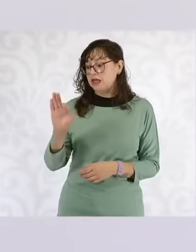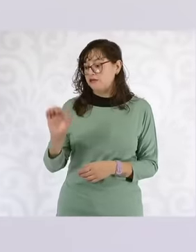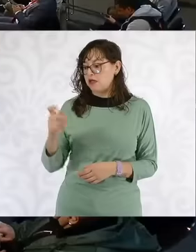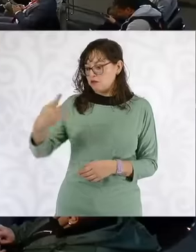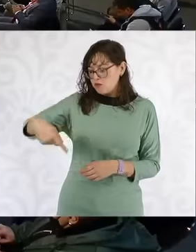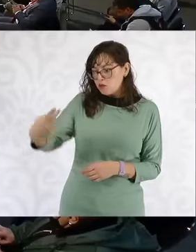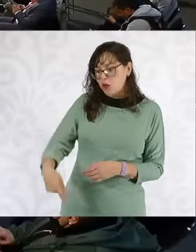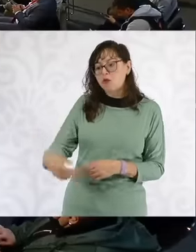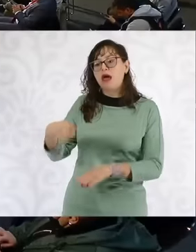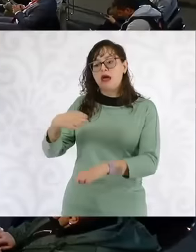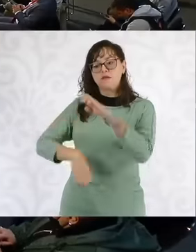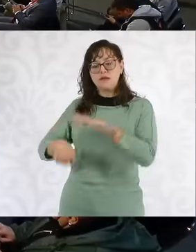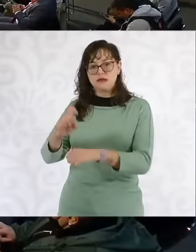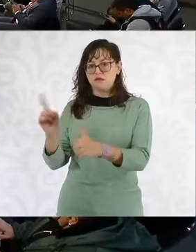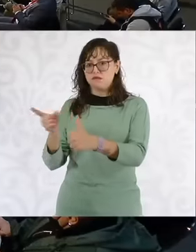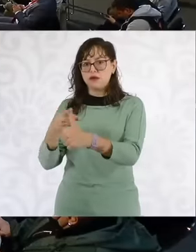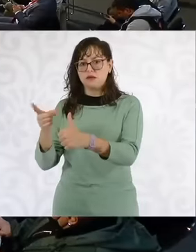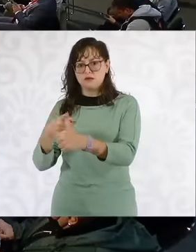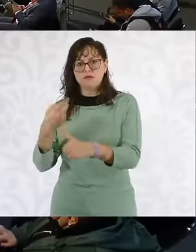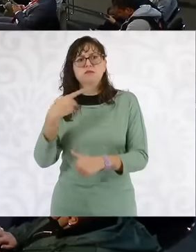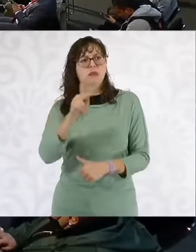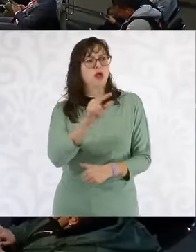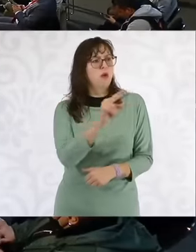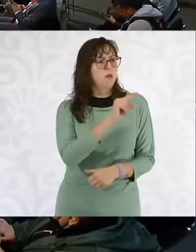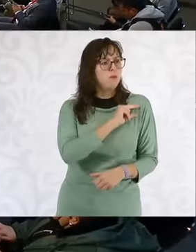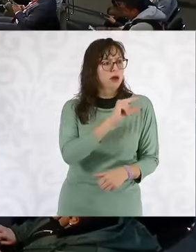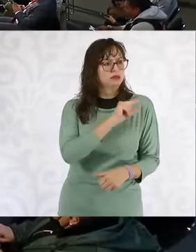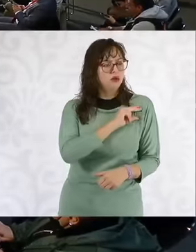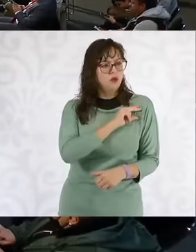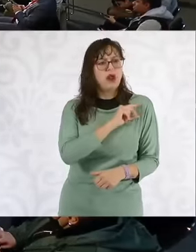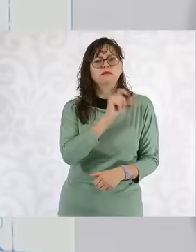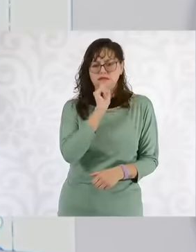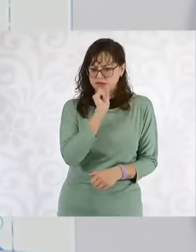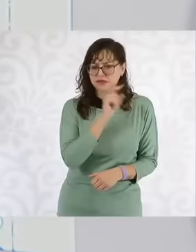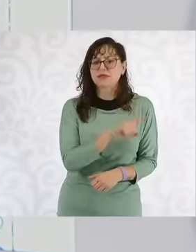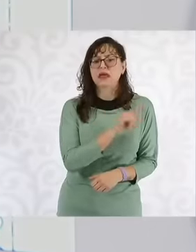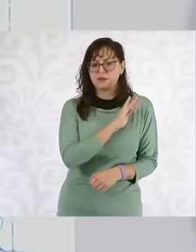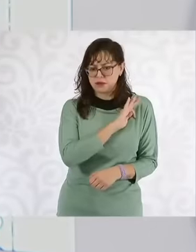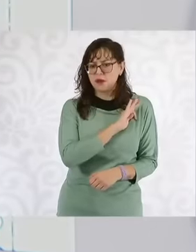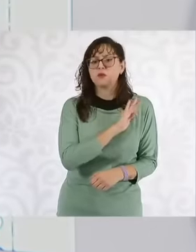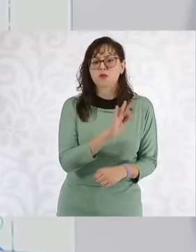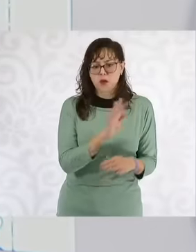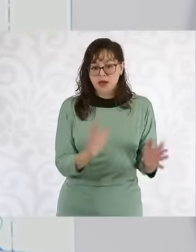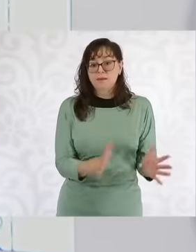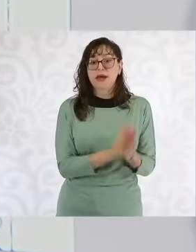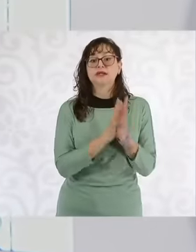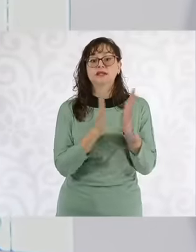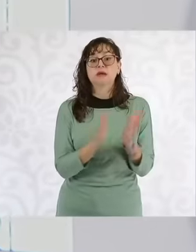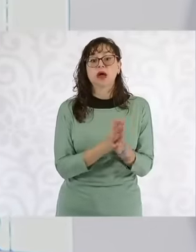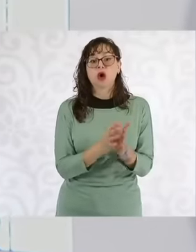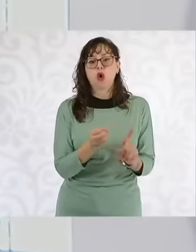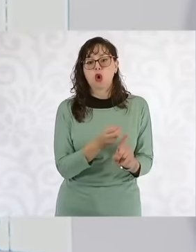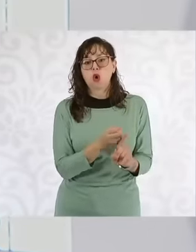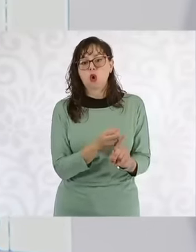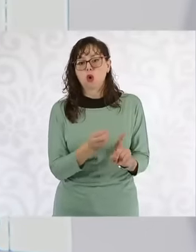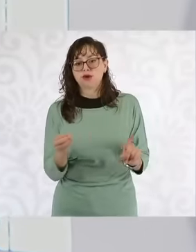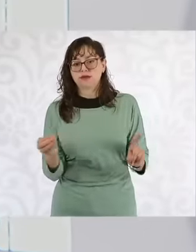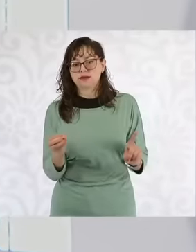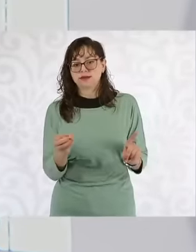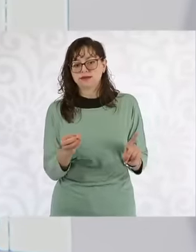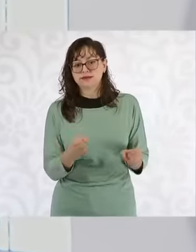space for private investment that will be established with order and certainty in the